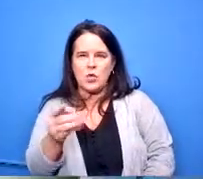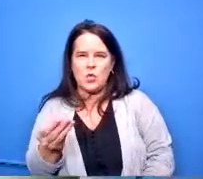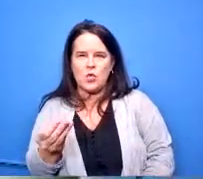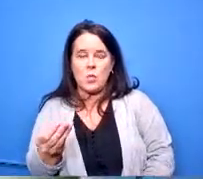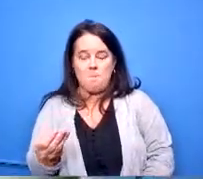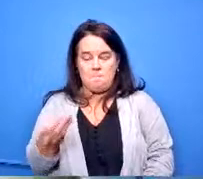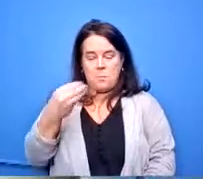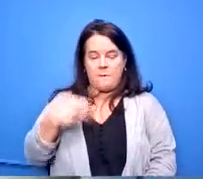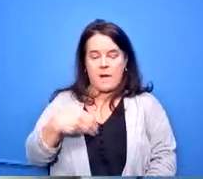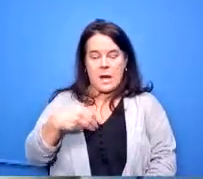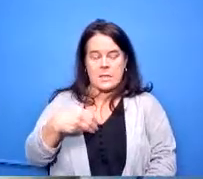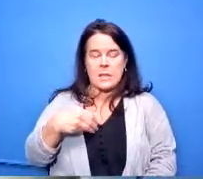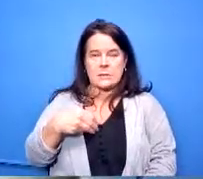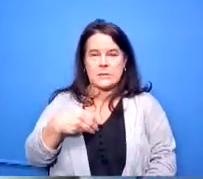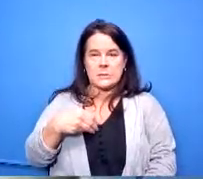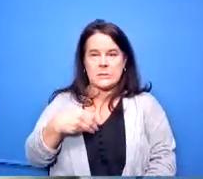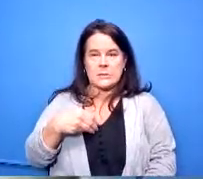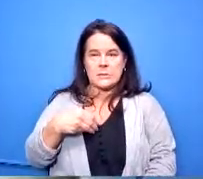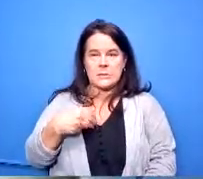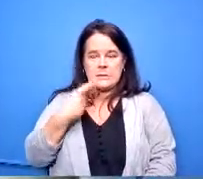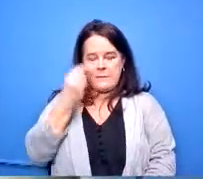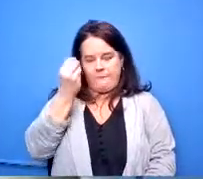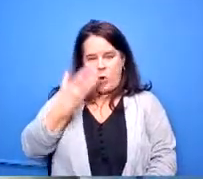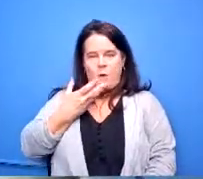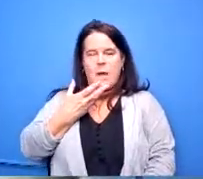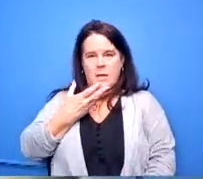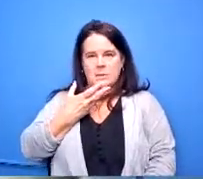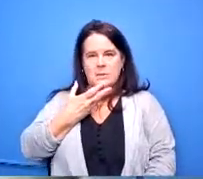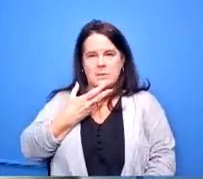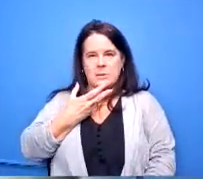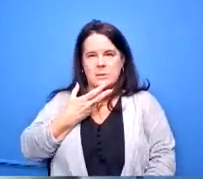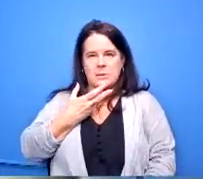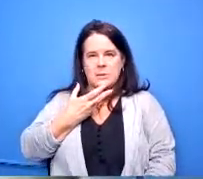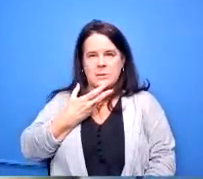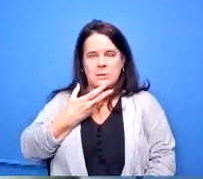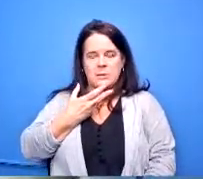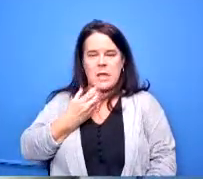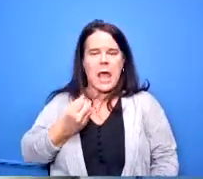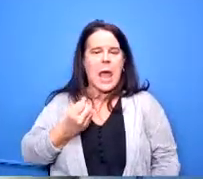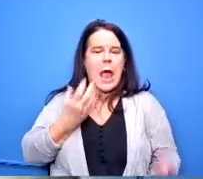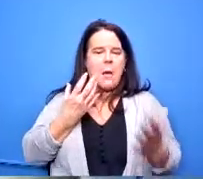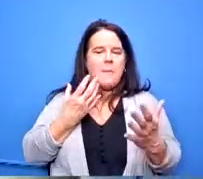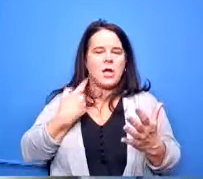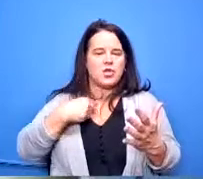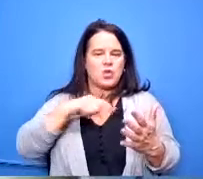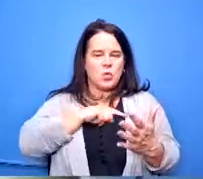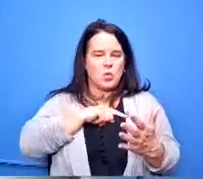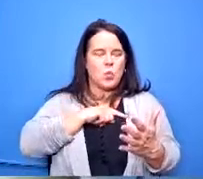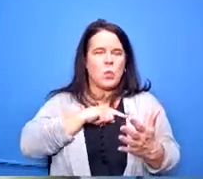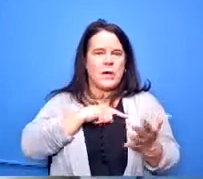in the last couple years on transportation so from 18 19 to 20. i believe that um the